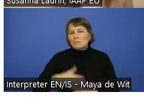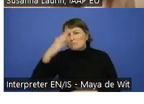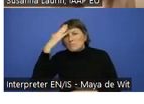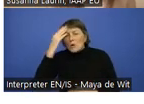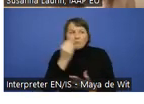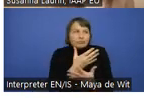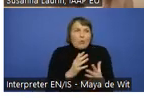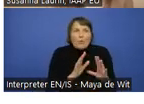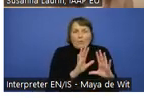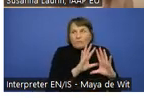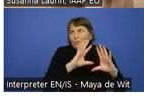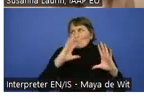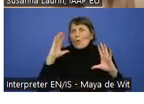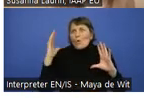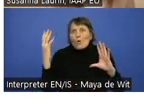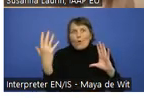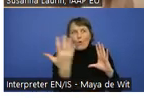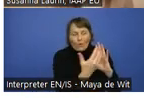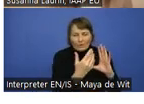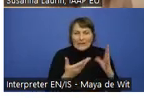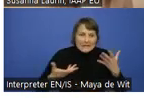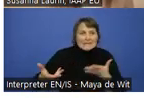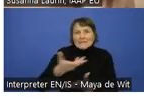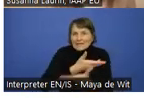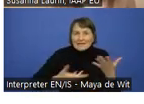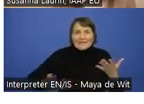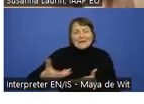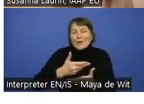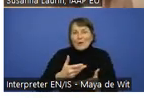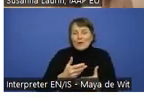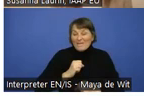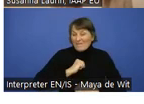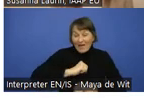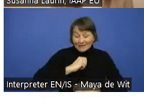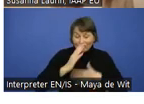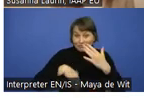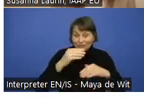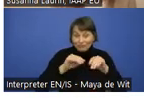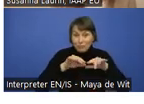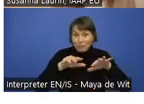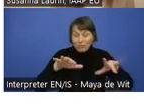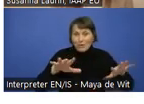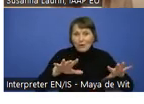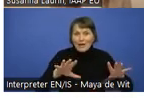That's real it is moving so fast and it's so fascinating, that kind of the global reach of the organization.